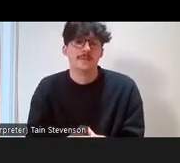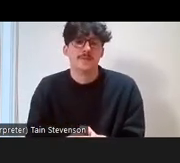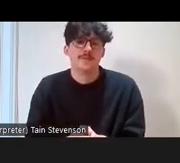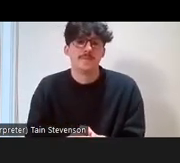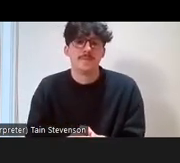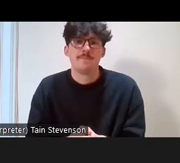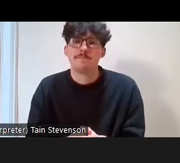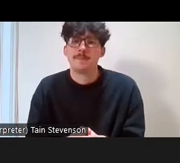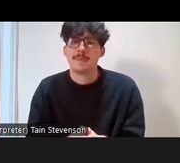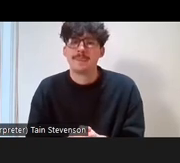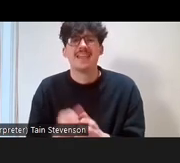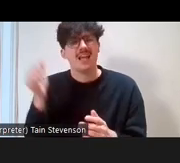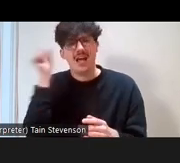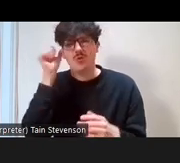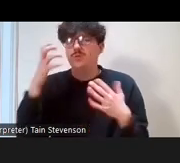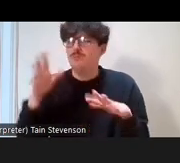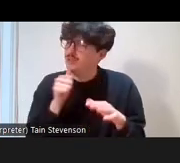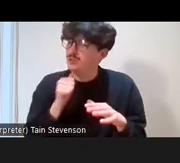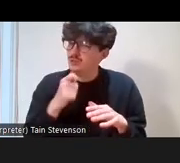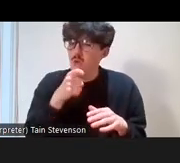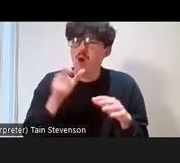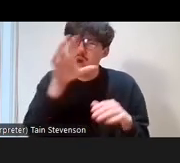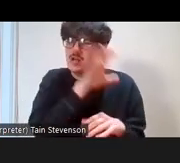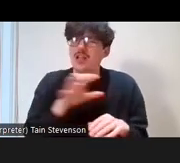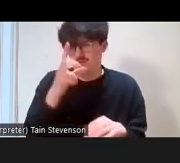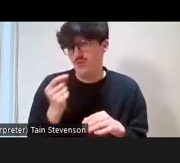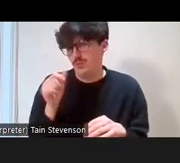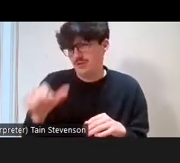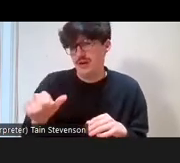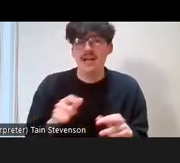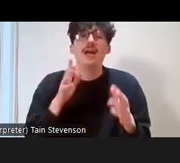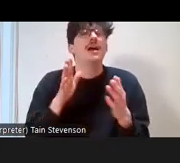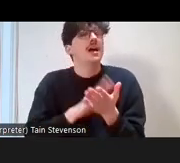sure you've seen word clouds before but the bigger words are ones that more than one person have said